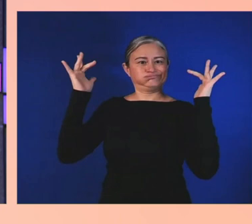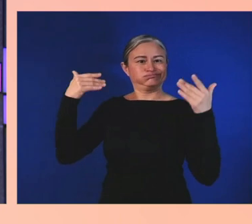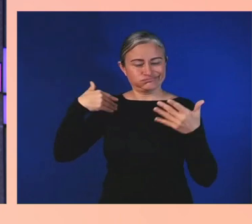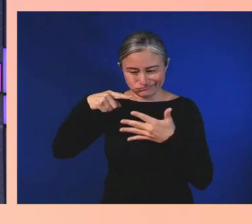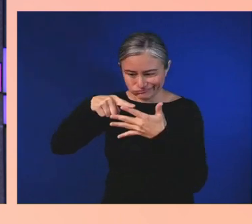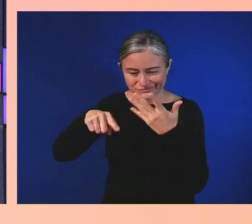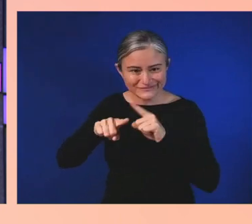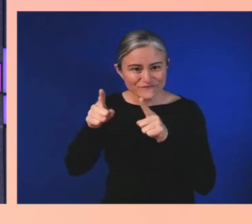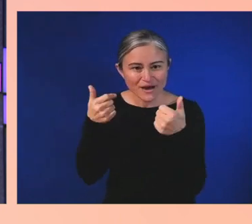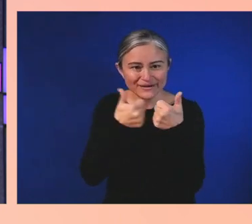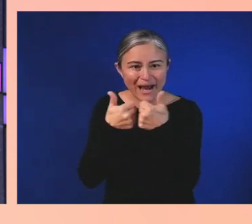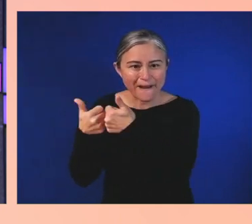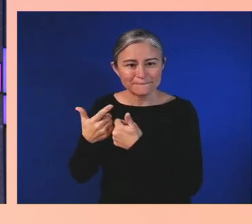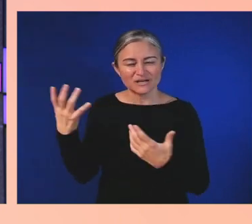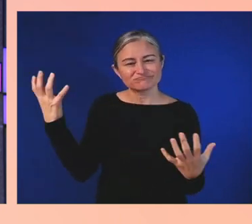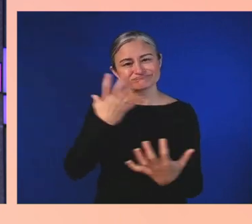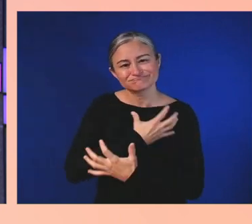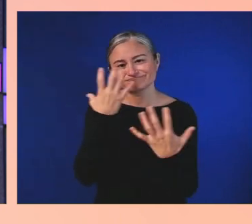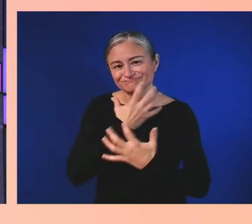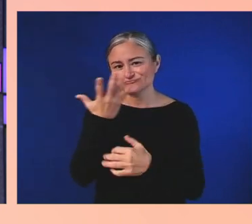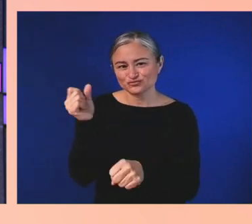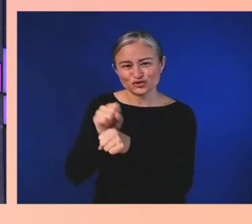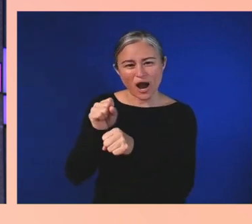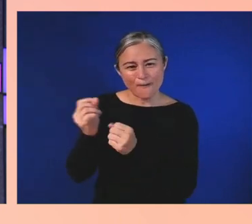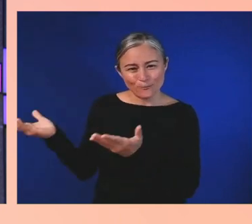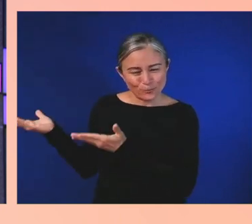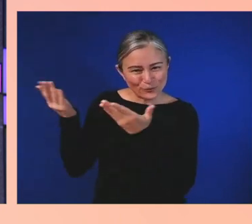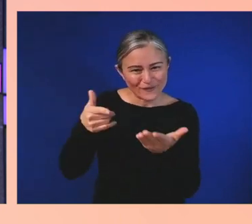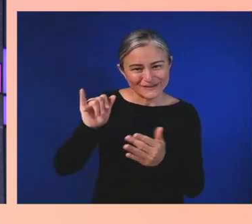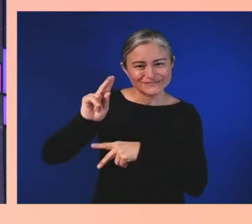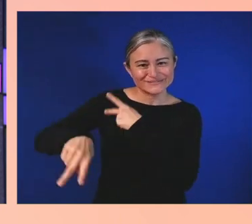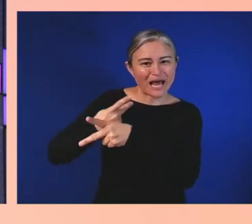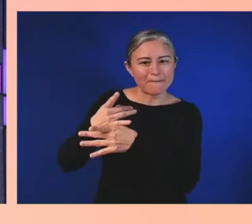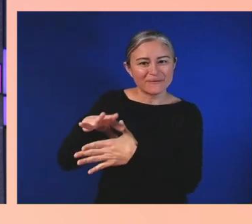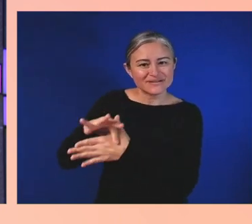bringing this type of content to our community of gamers.